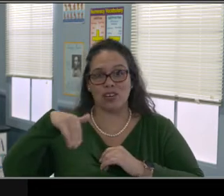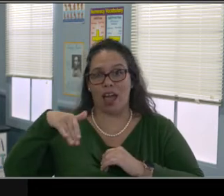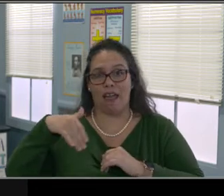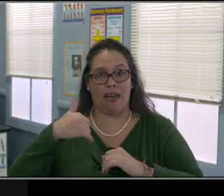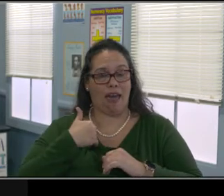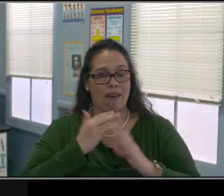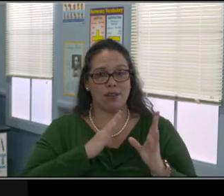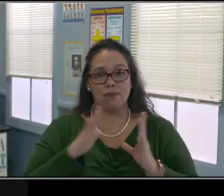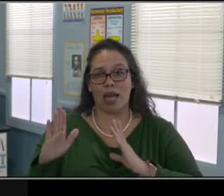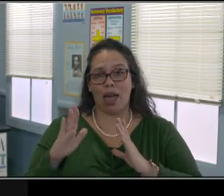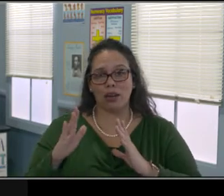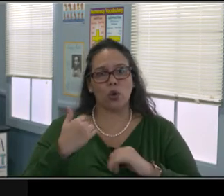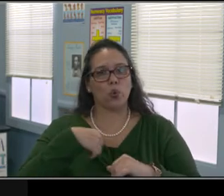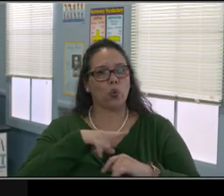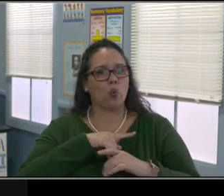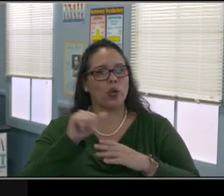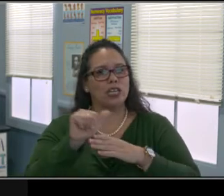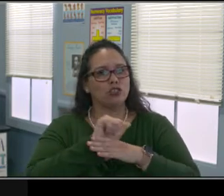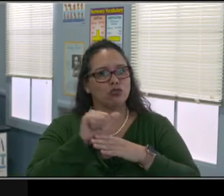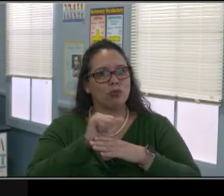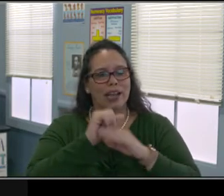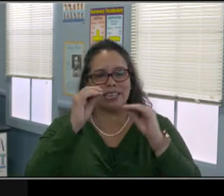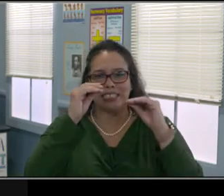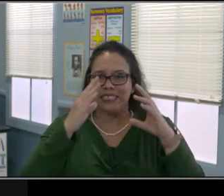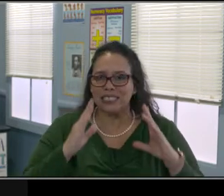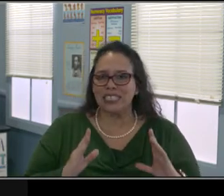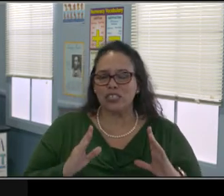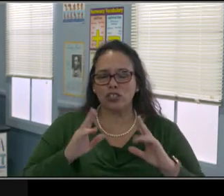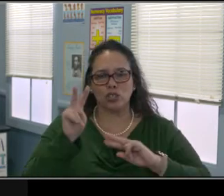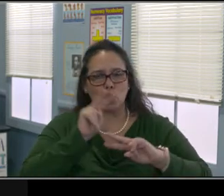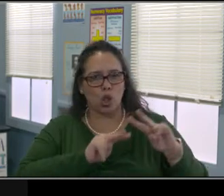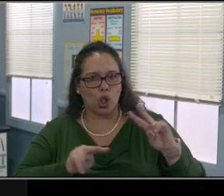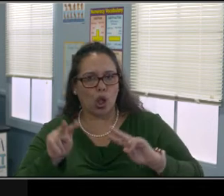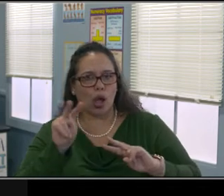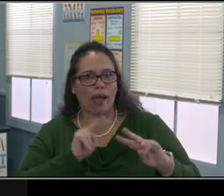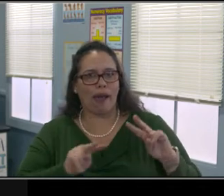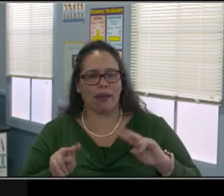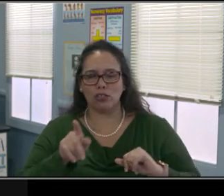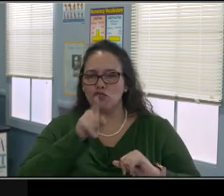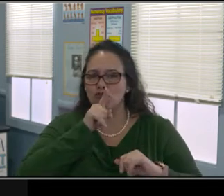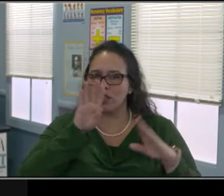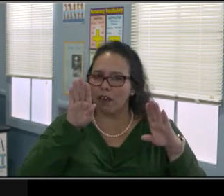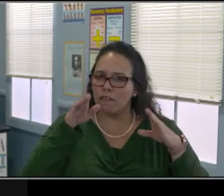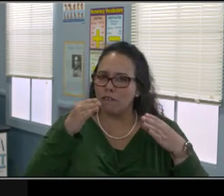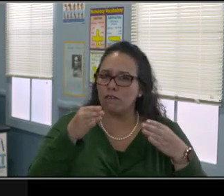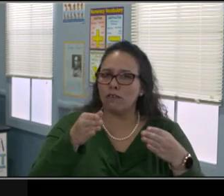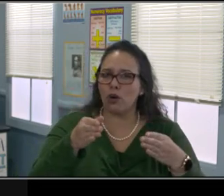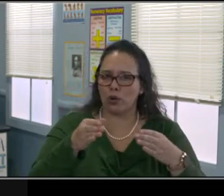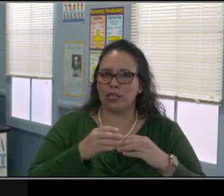or as things come to you, please jot those down, go to that meeting training on January 7th.